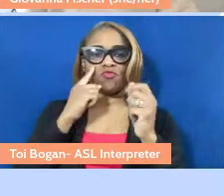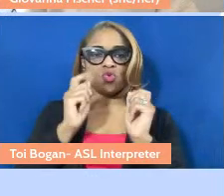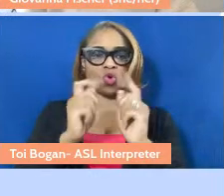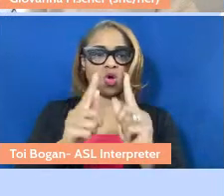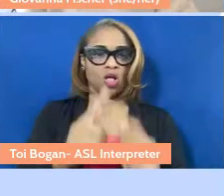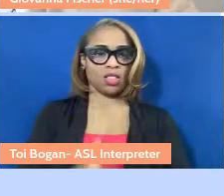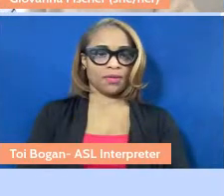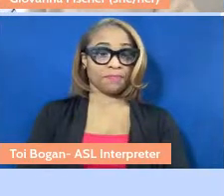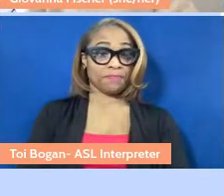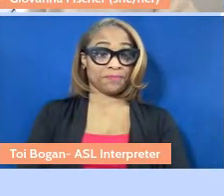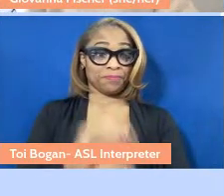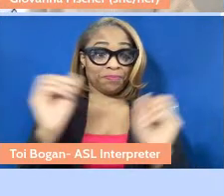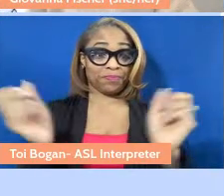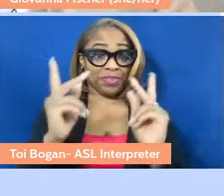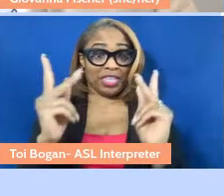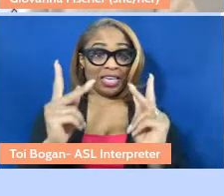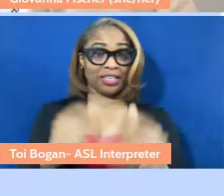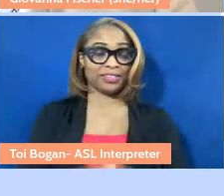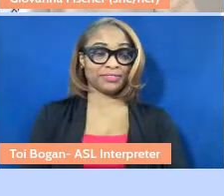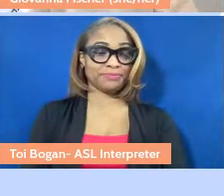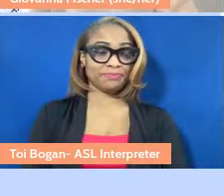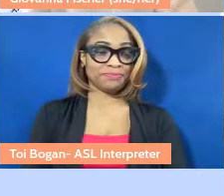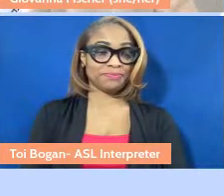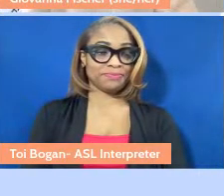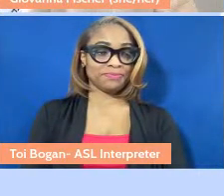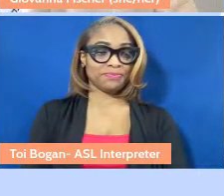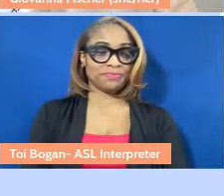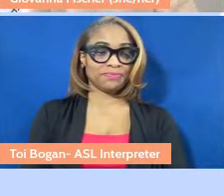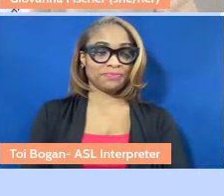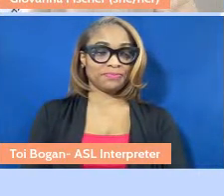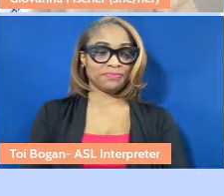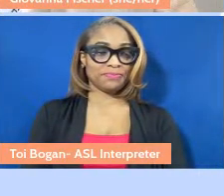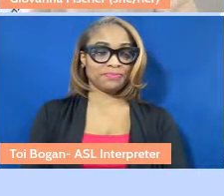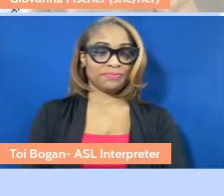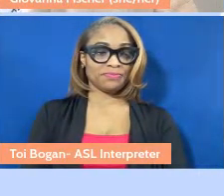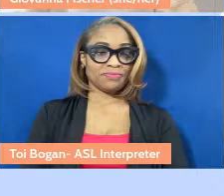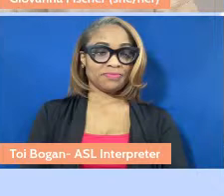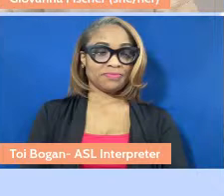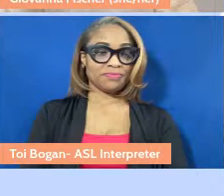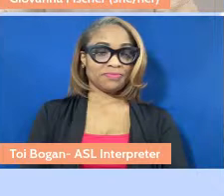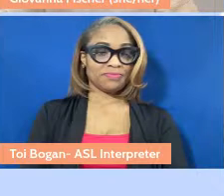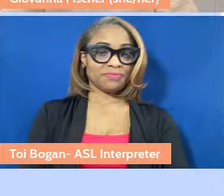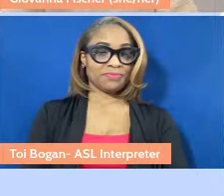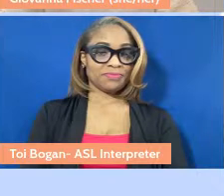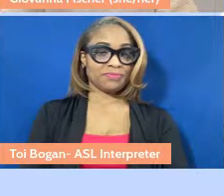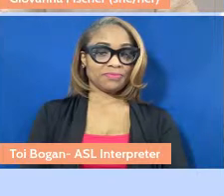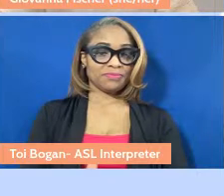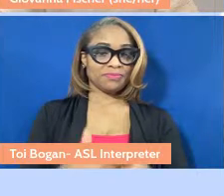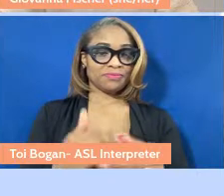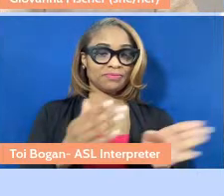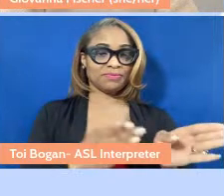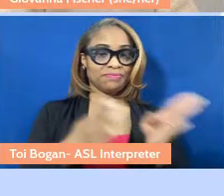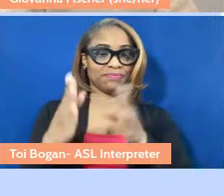Okay. We're going to move on to the next part. Thank you.